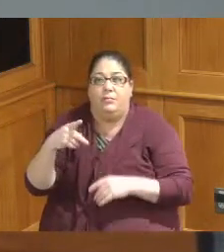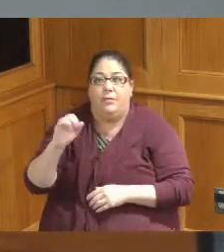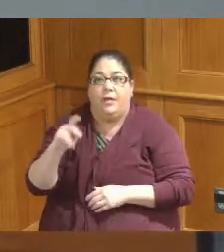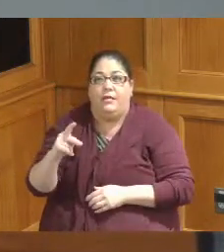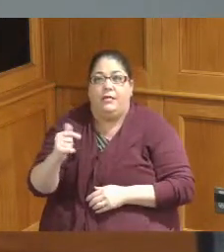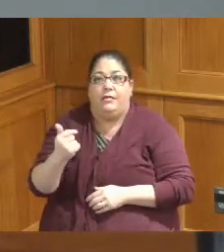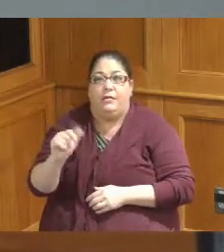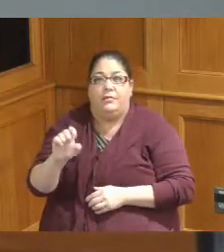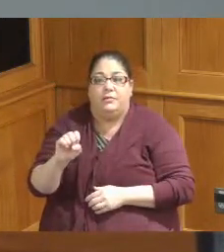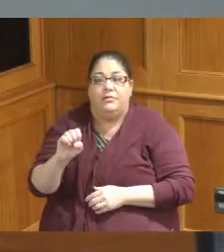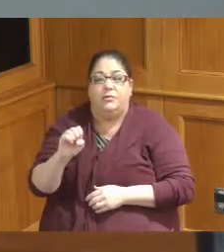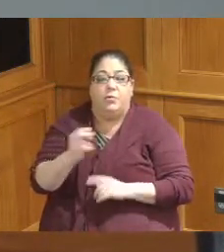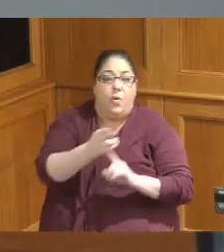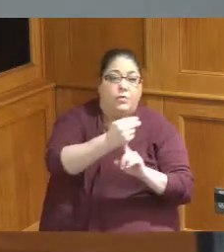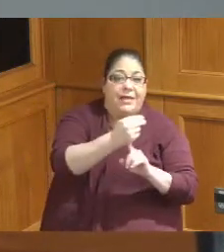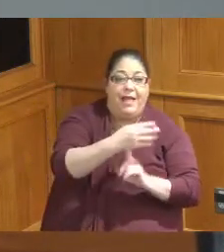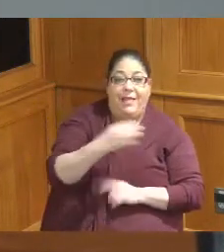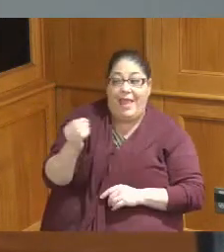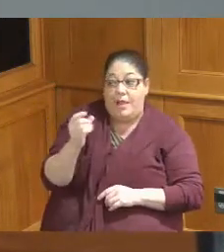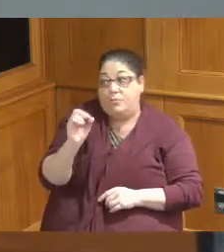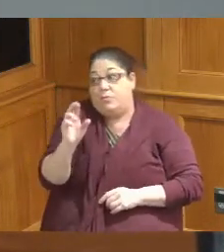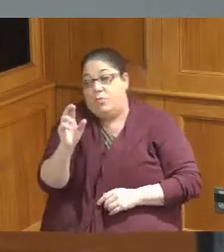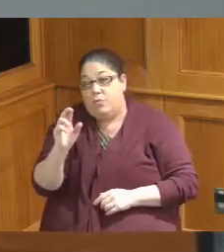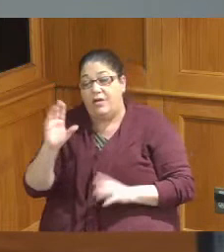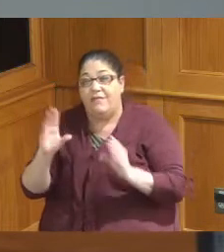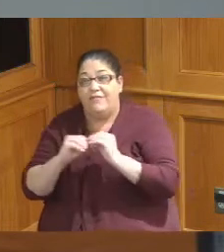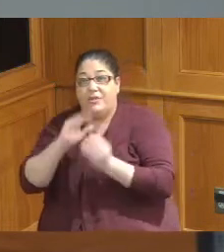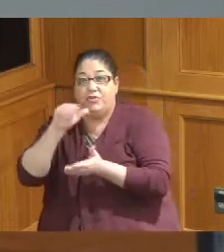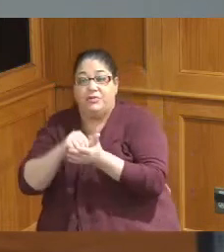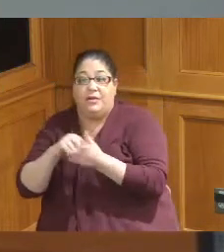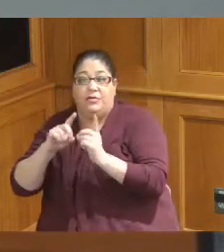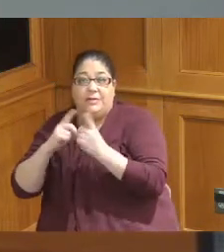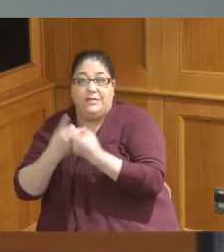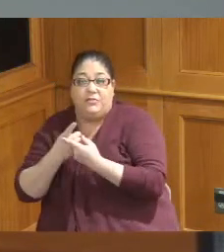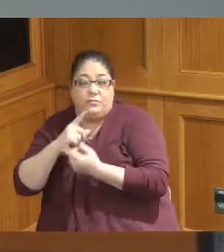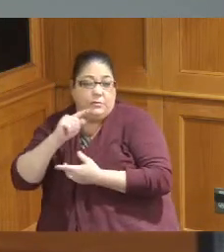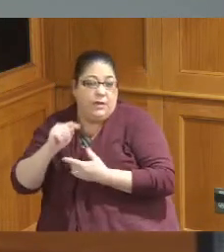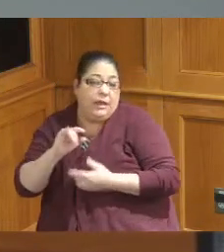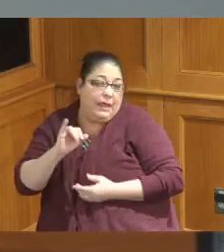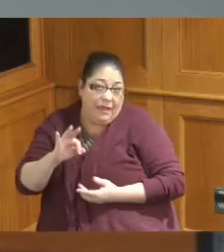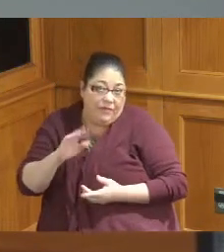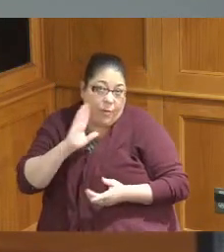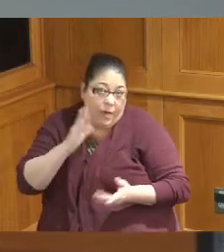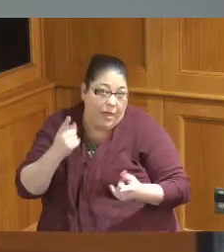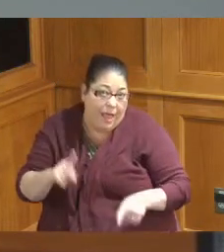hotel and or convention District project would have been obviously at that point Covid happened